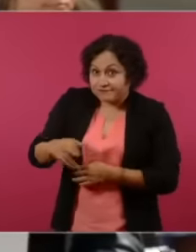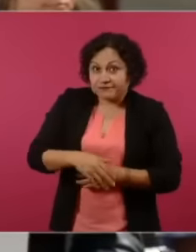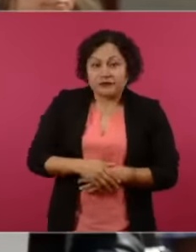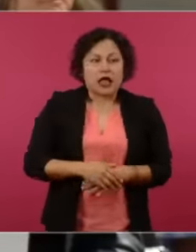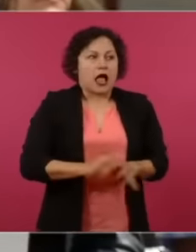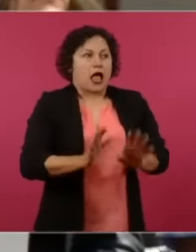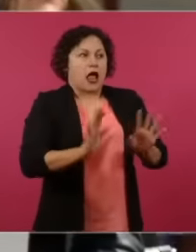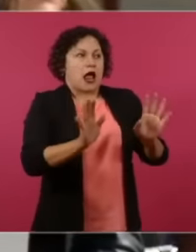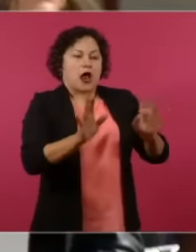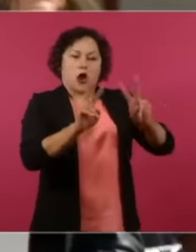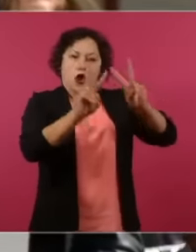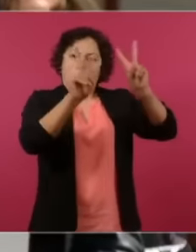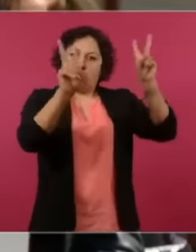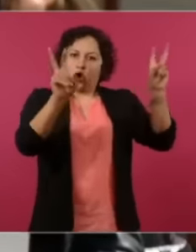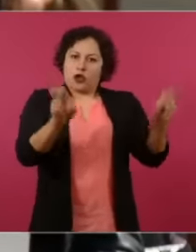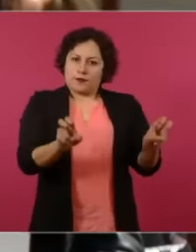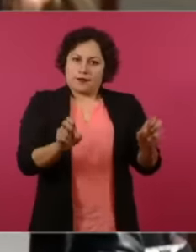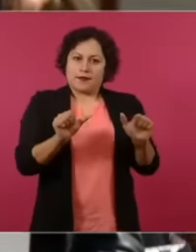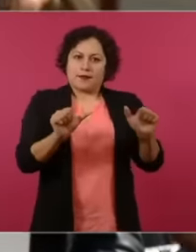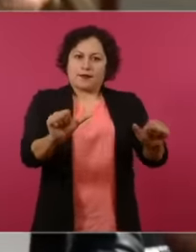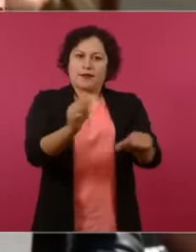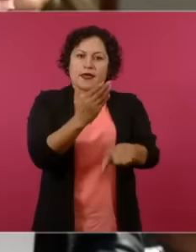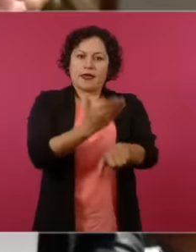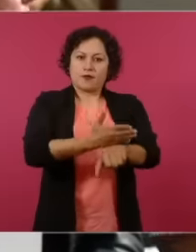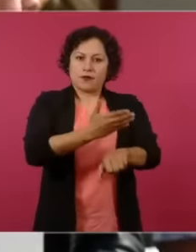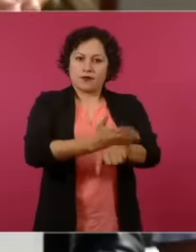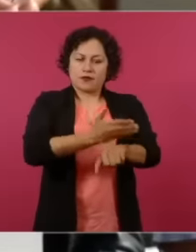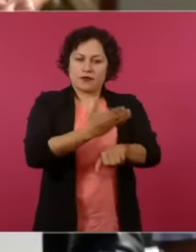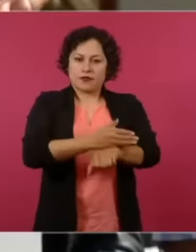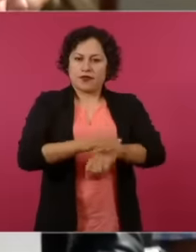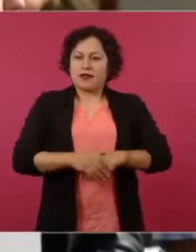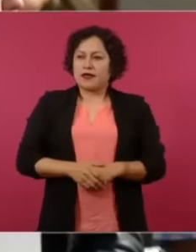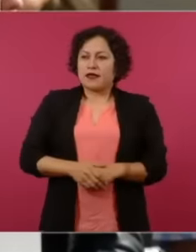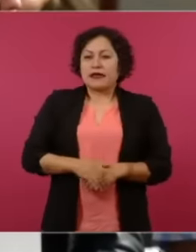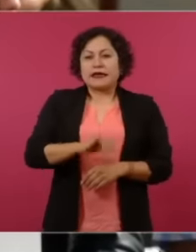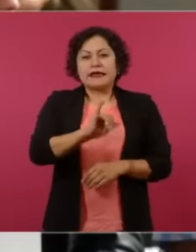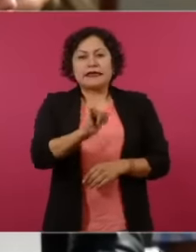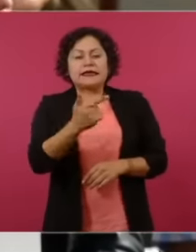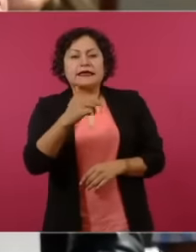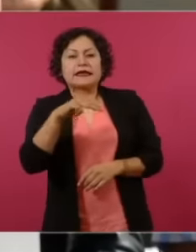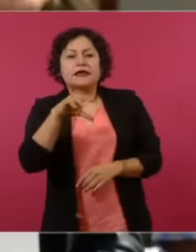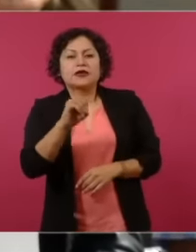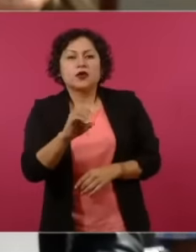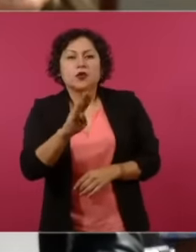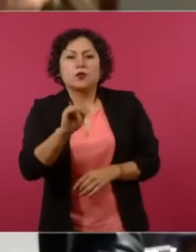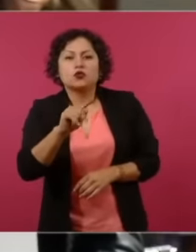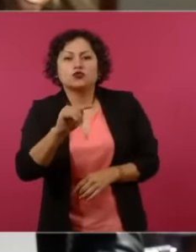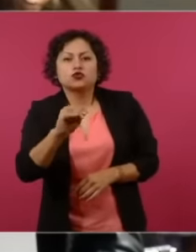iginio in the case of higinio Bustos which one do you promise to review that case the one on the corner the